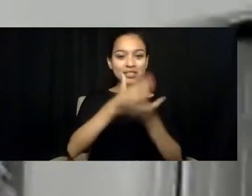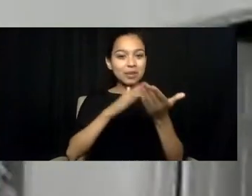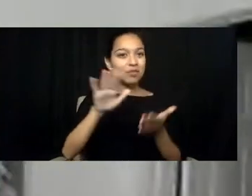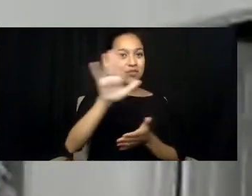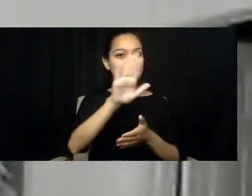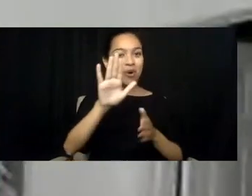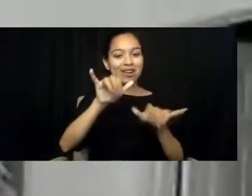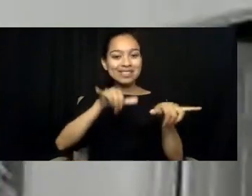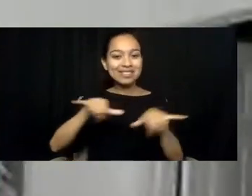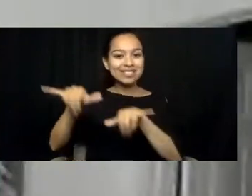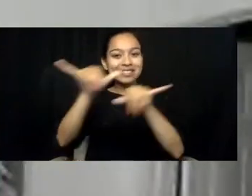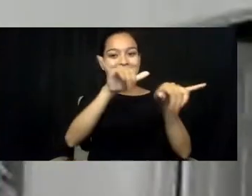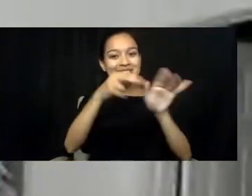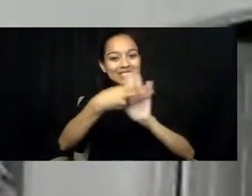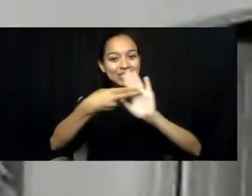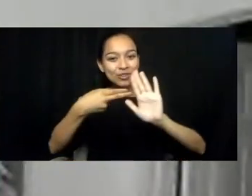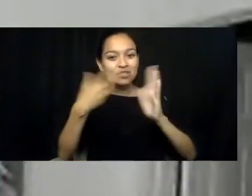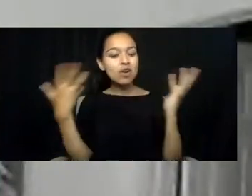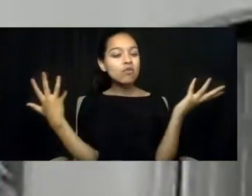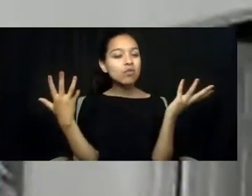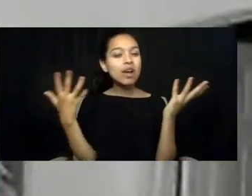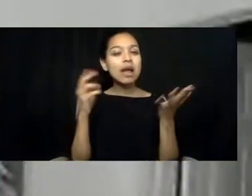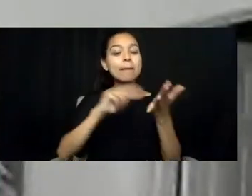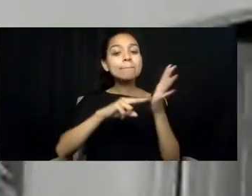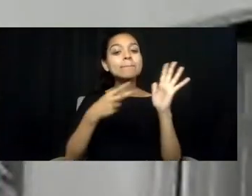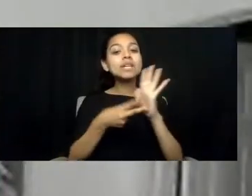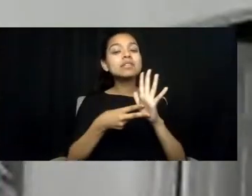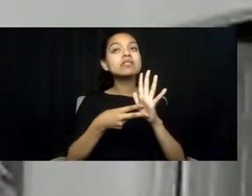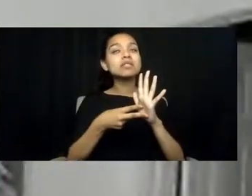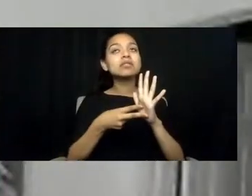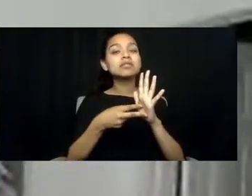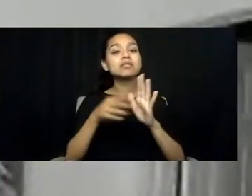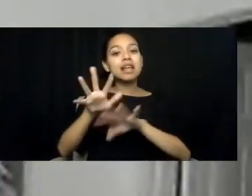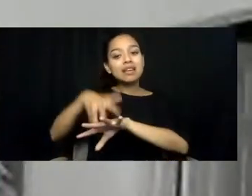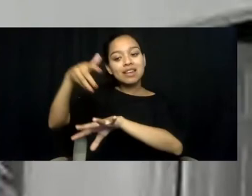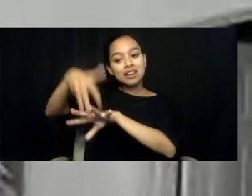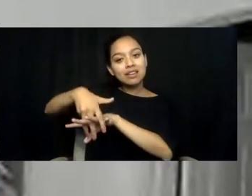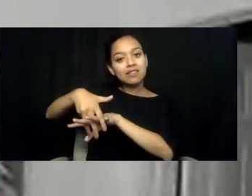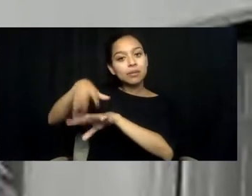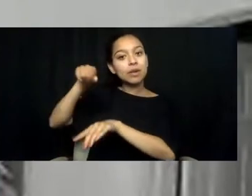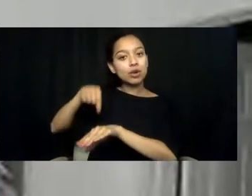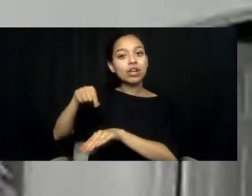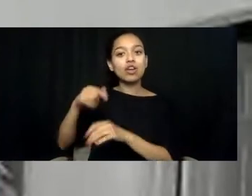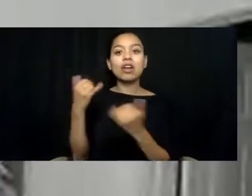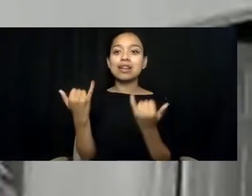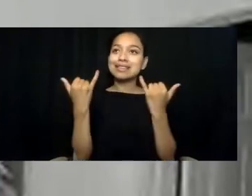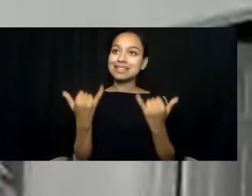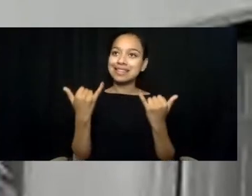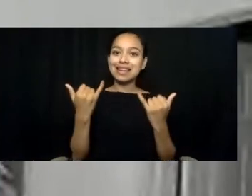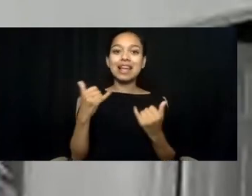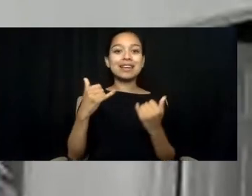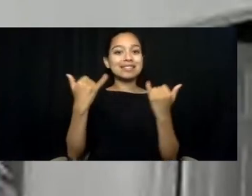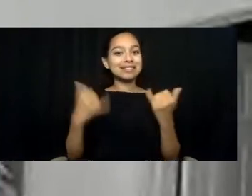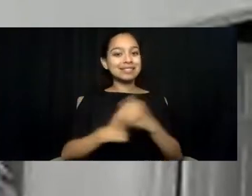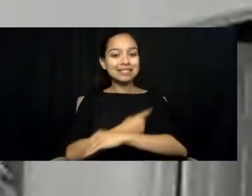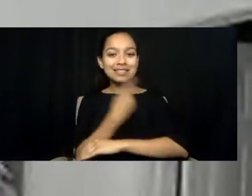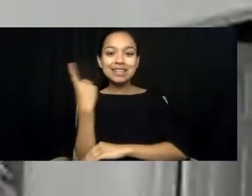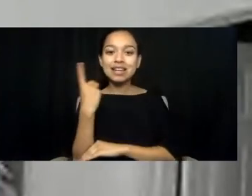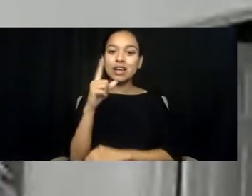of what it means to be a Native American in 2022. When we're making policies,